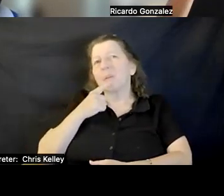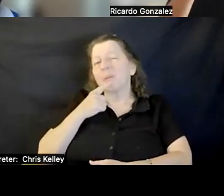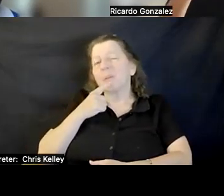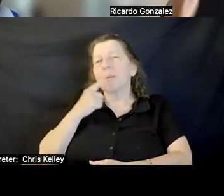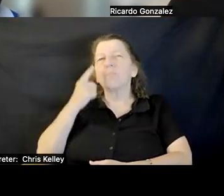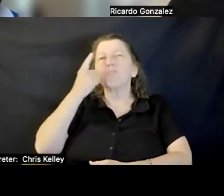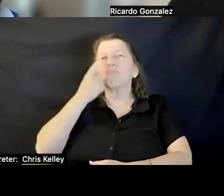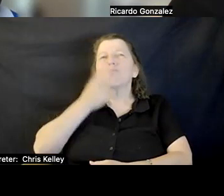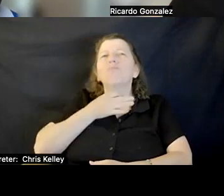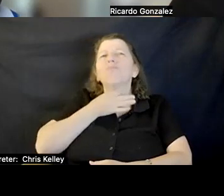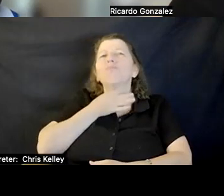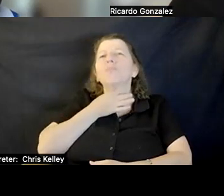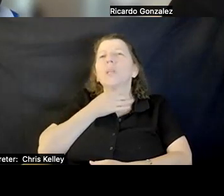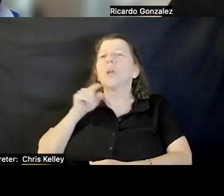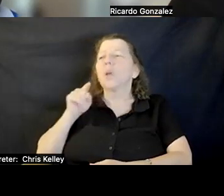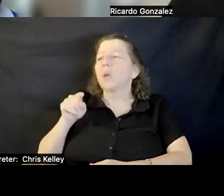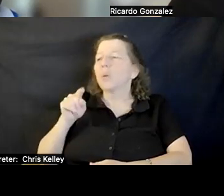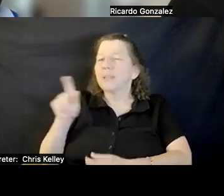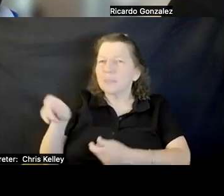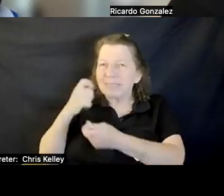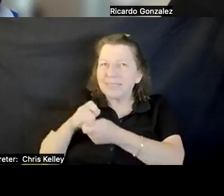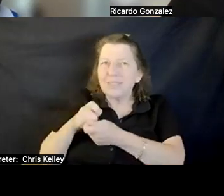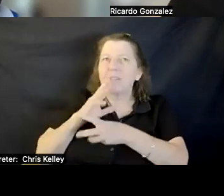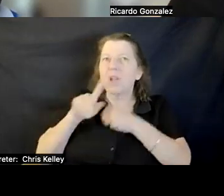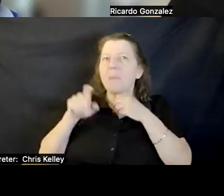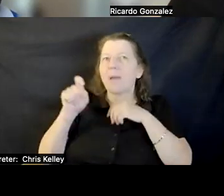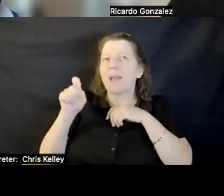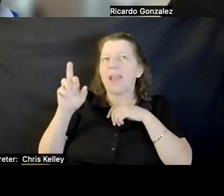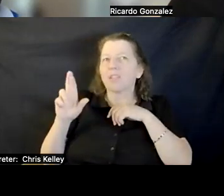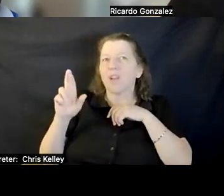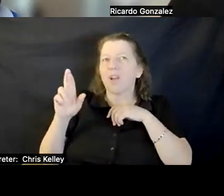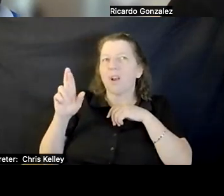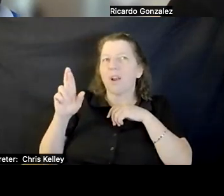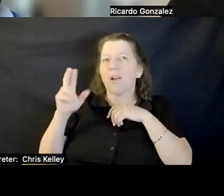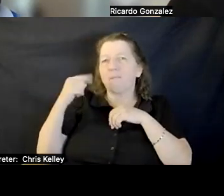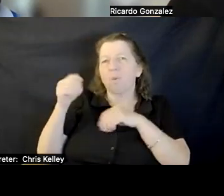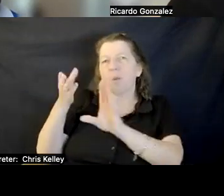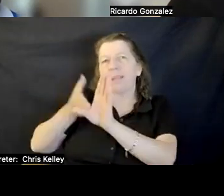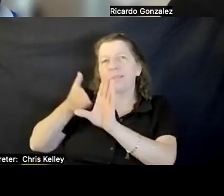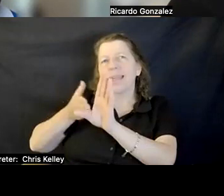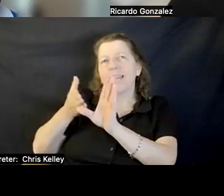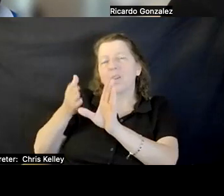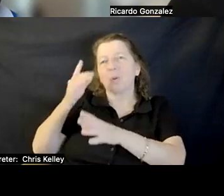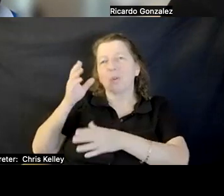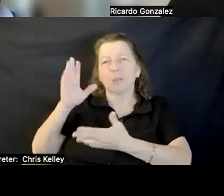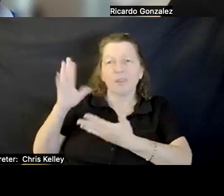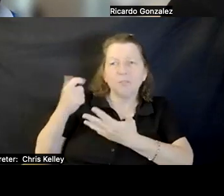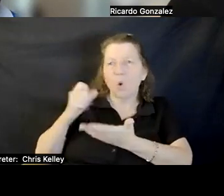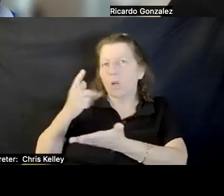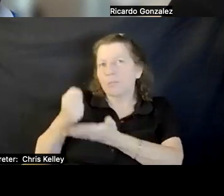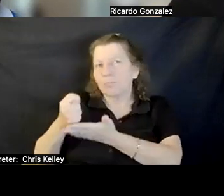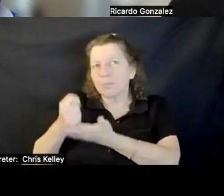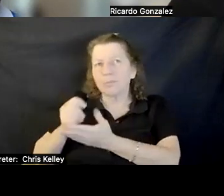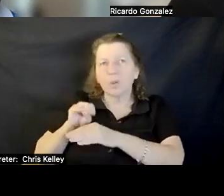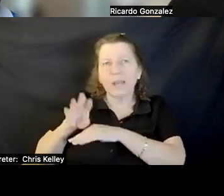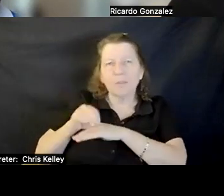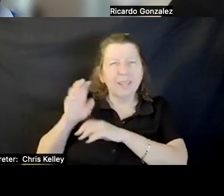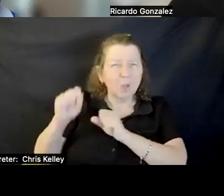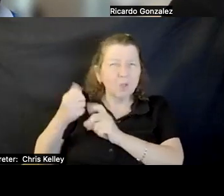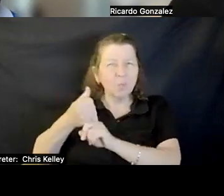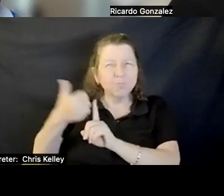IN THE APPLICATIONS OF XR -- CAN YOU TALK A LITTLE MORE ABOUT THAT?